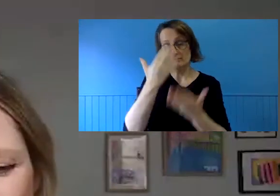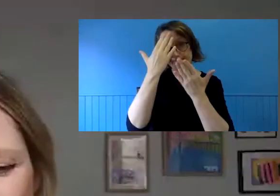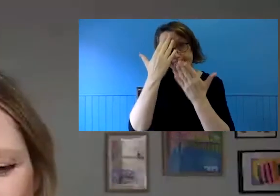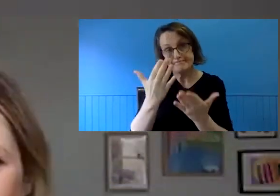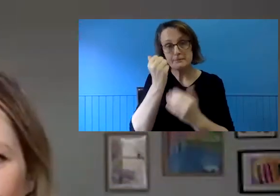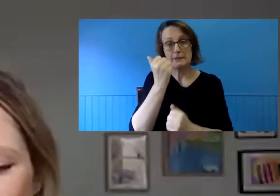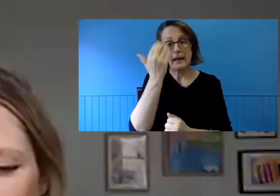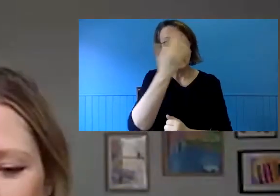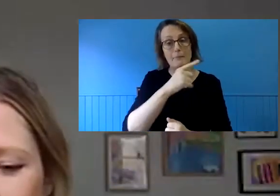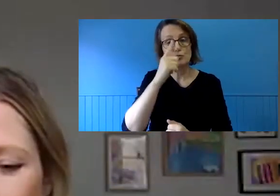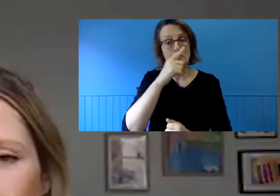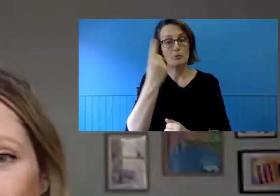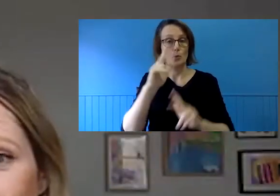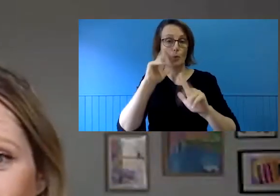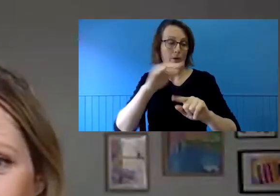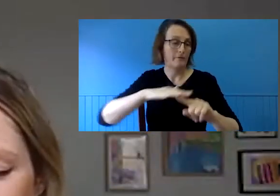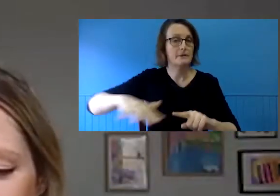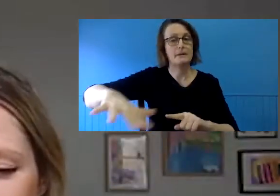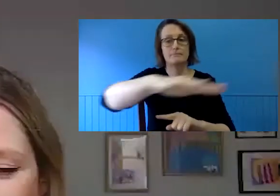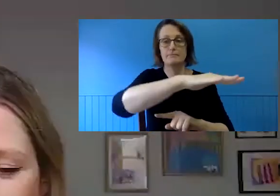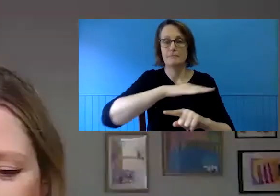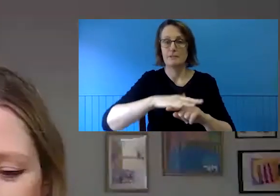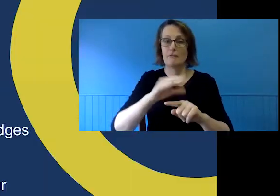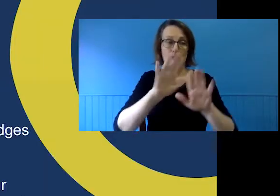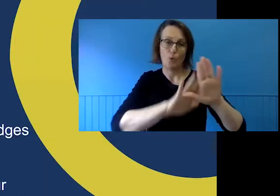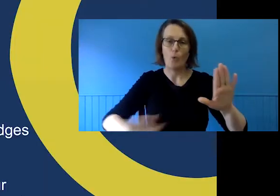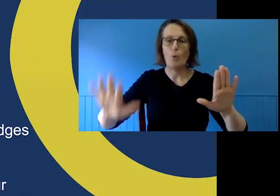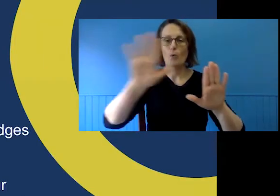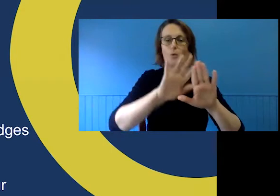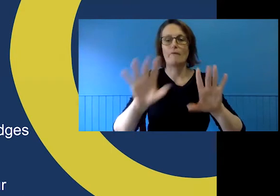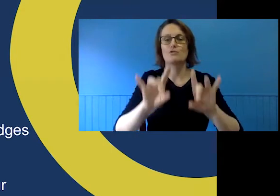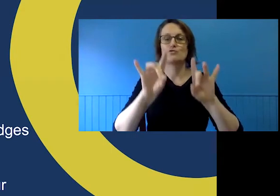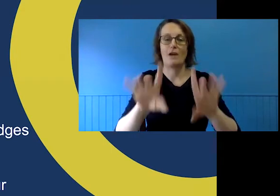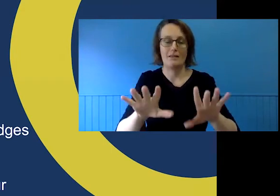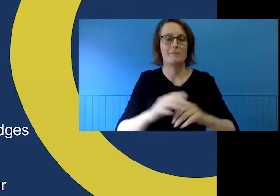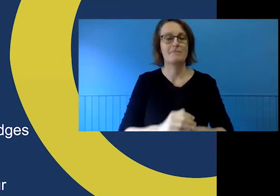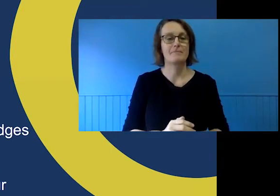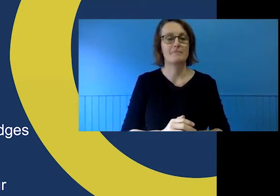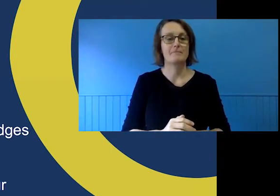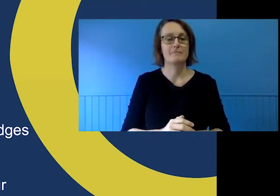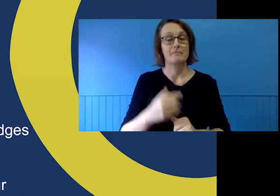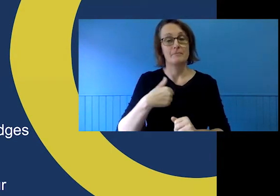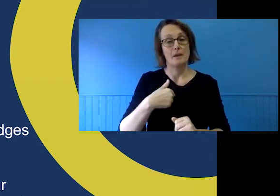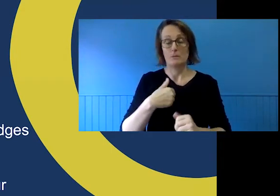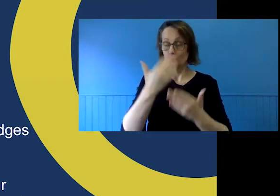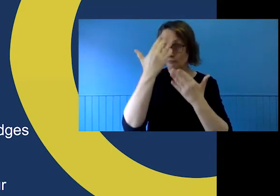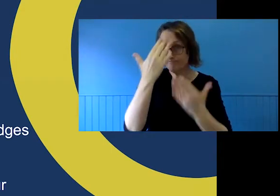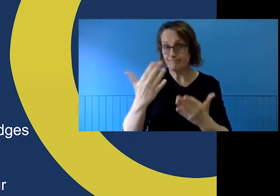throughout Australia and from where many of you are joining us today. I acknowledge the Gadigal people of the Eora